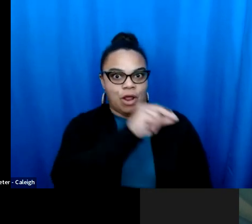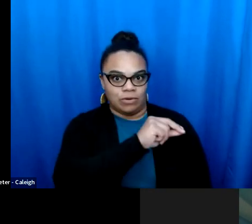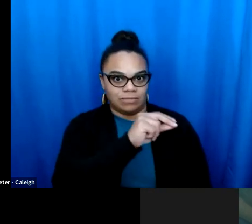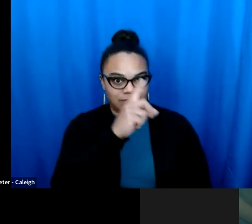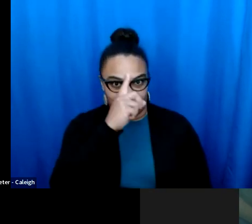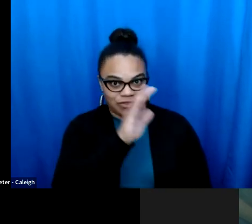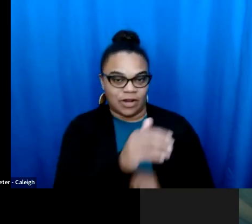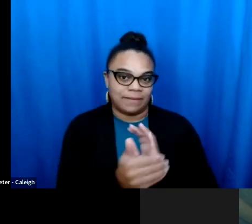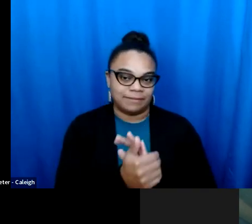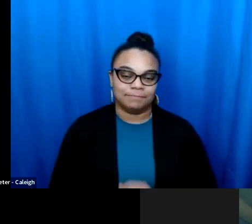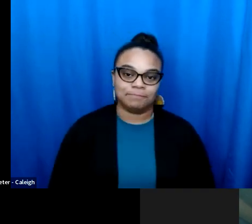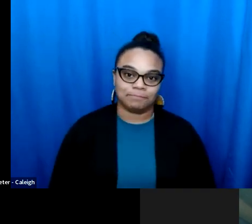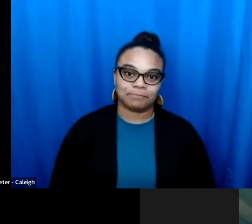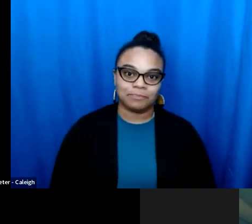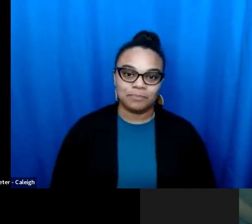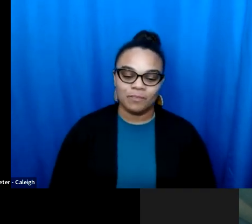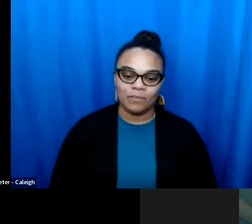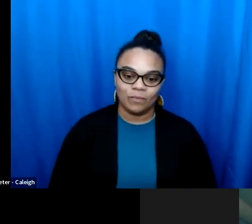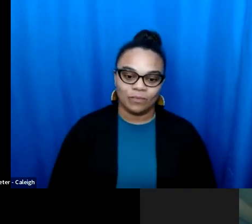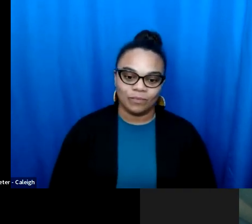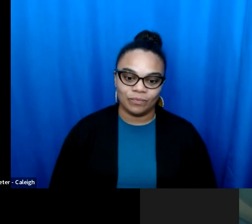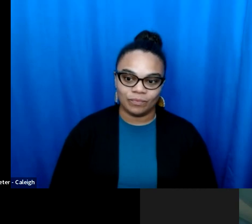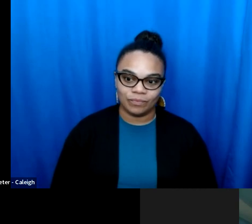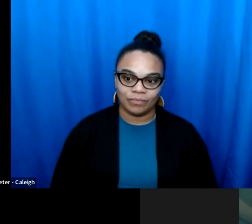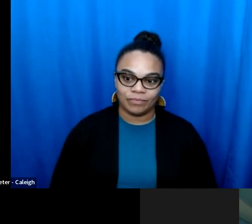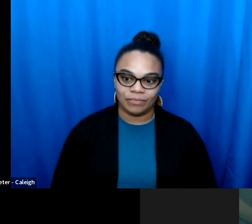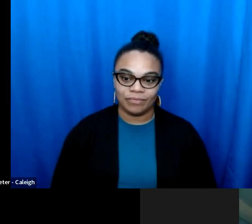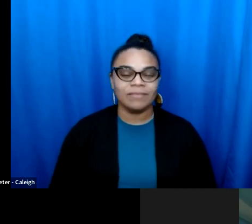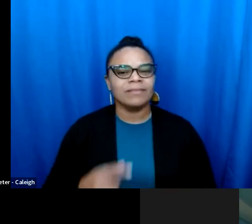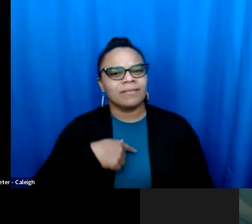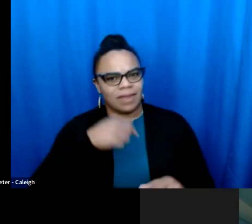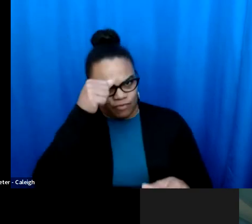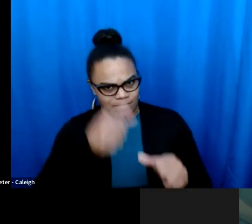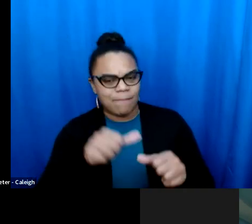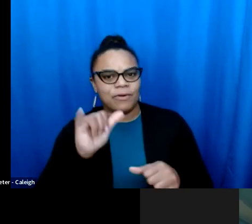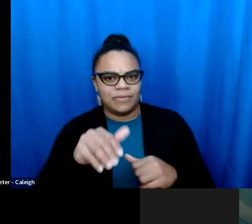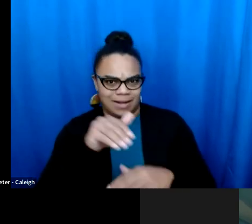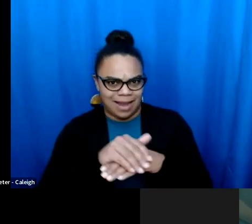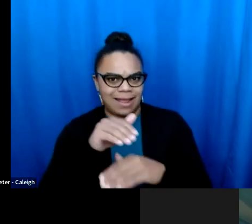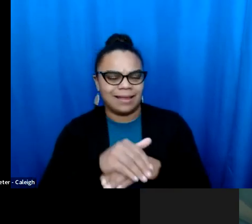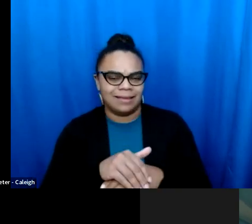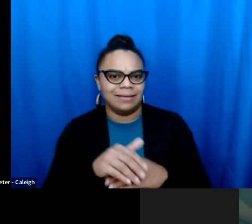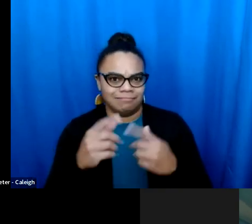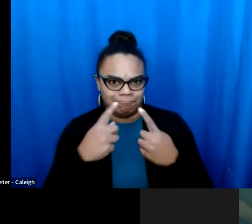out in a general election in Kansas. And that was because they wanted an opportunity to vote Micah, was this: when something that you and partners and allies, and the work had anticipated.